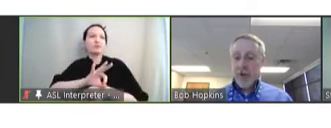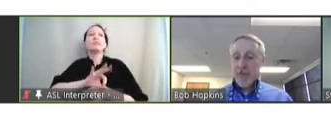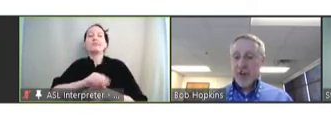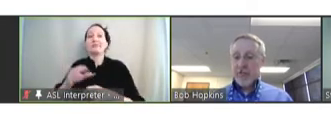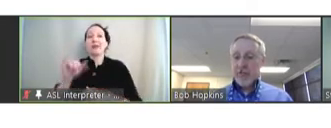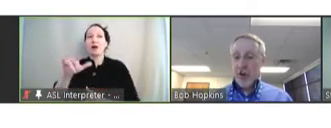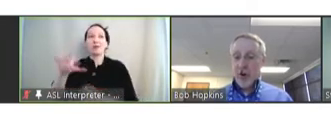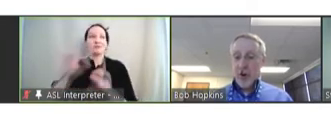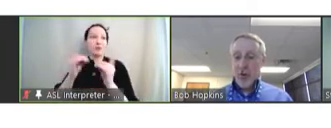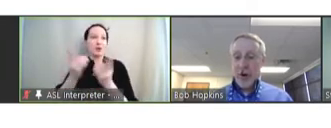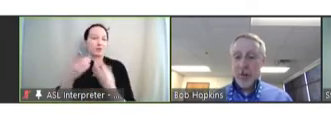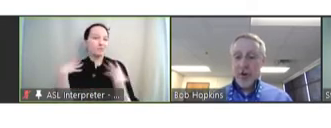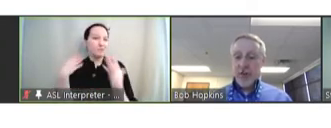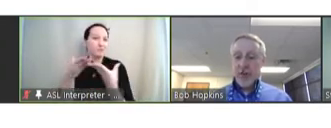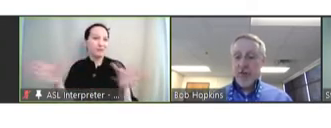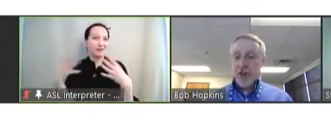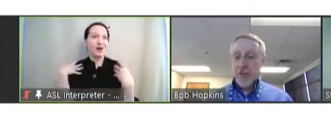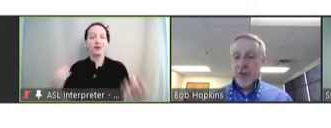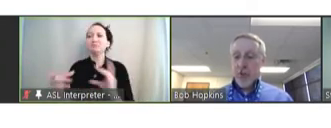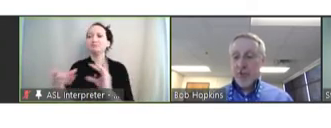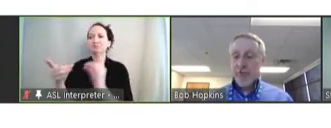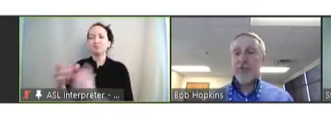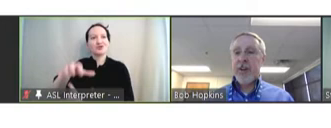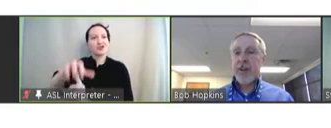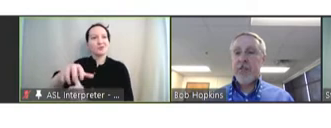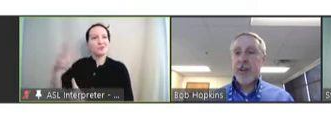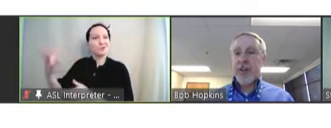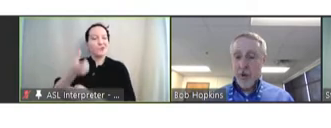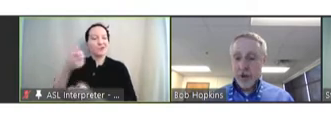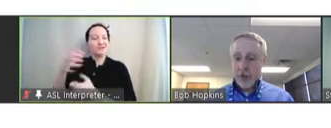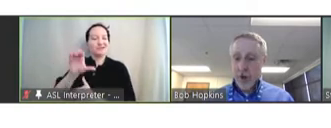Levine said earlier, won an Immunization Champion award from the CDC in 2012.